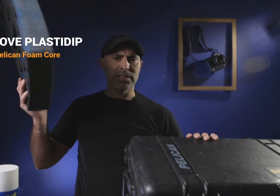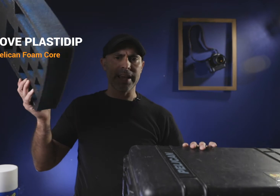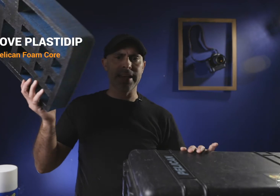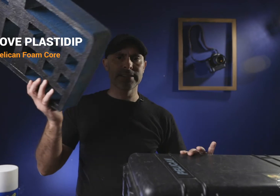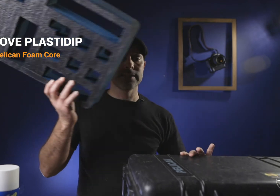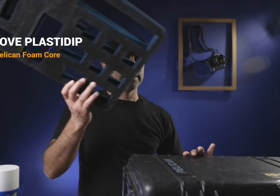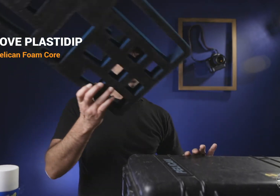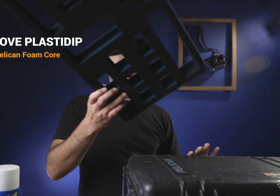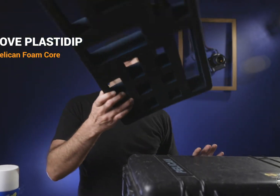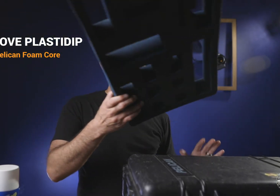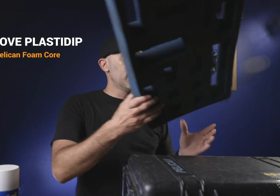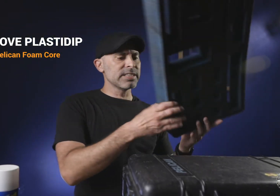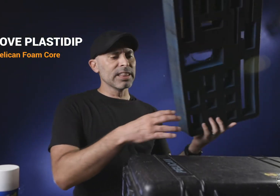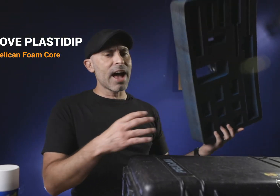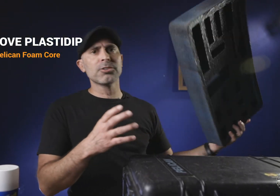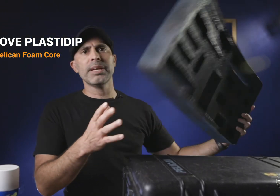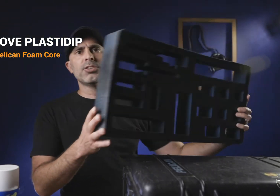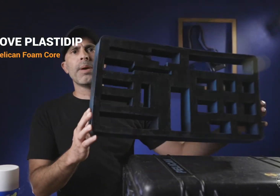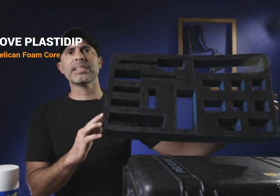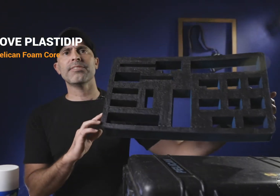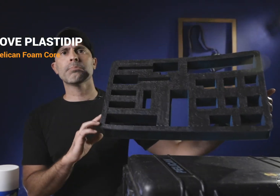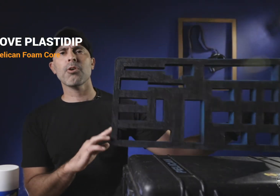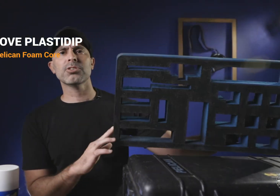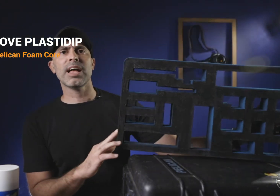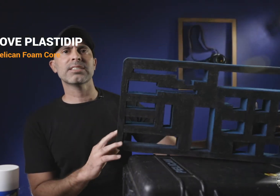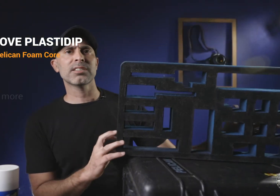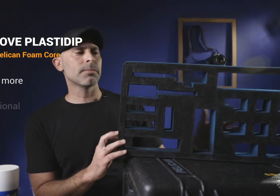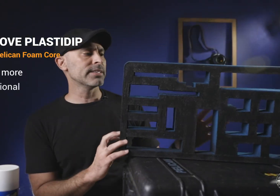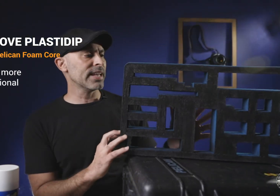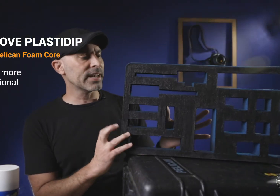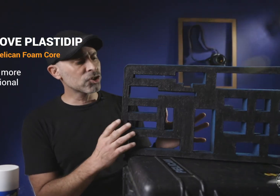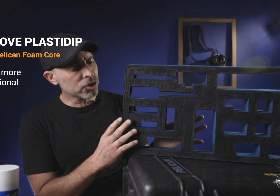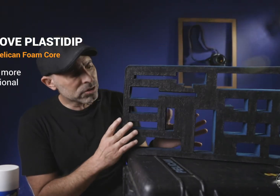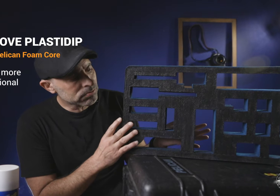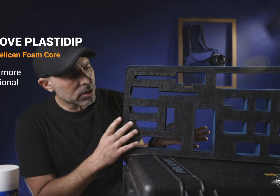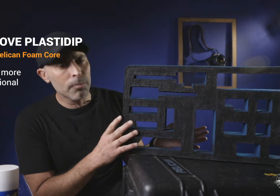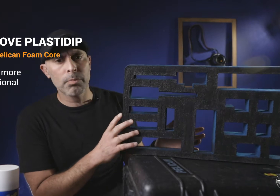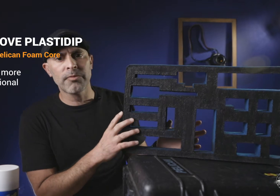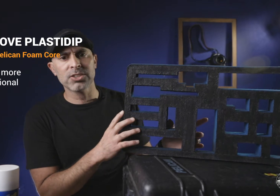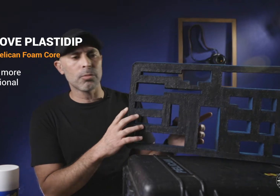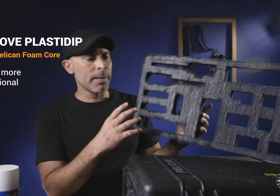thing is this allows me to basically have this personalized customized thing and it just looks a lot more professional in my